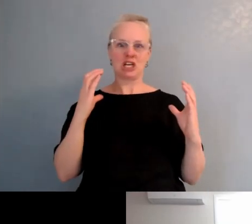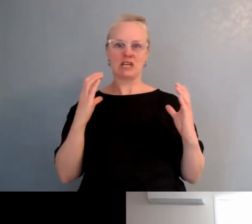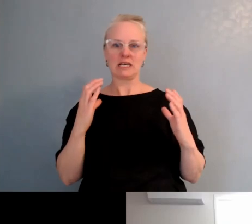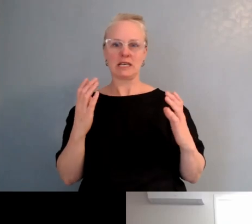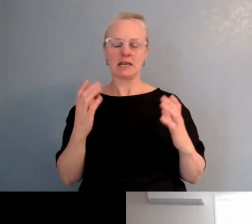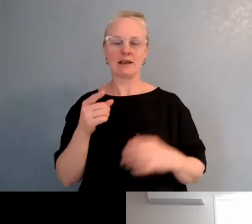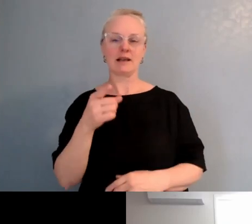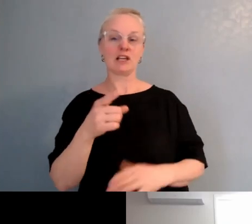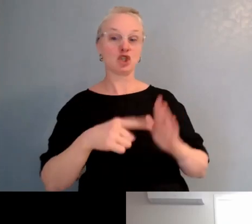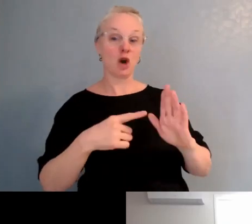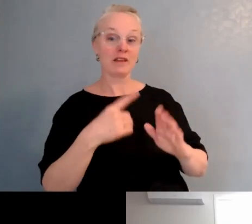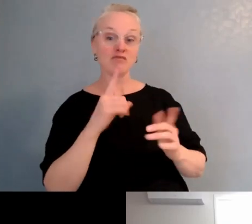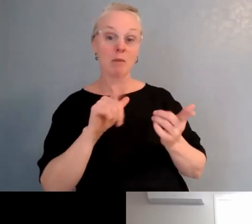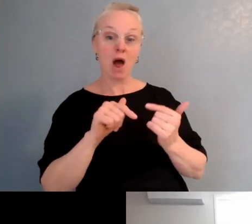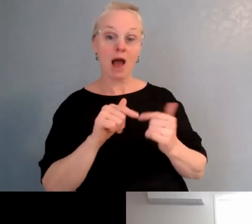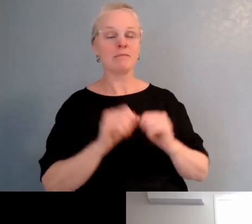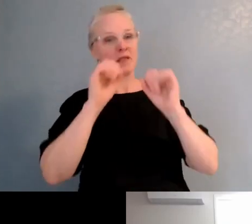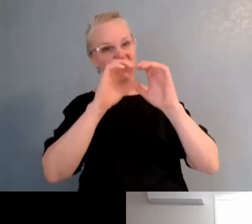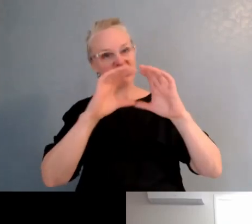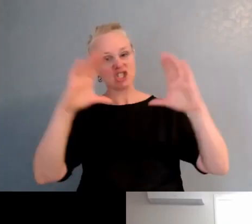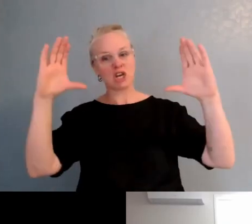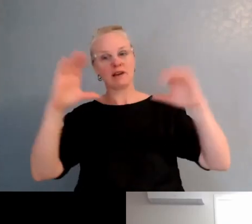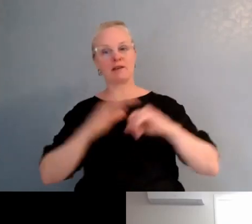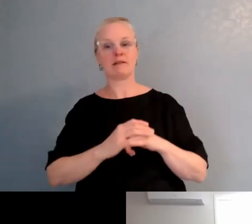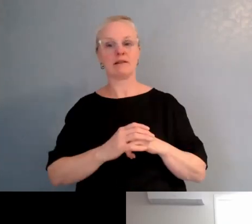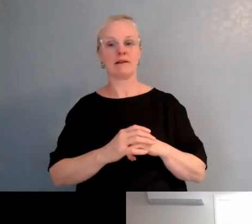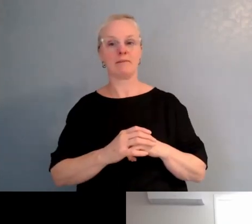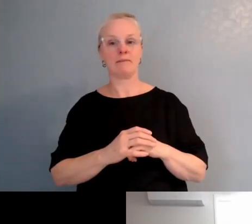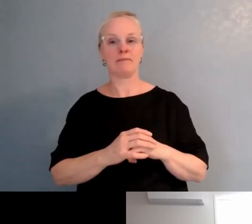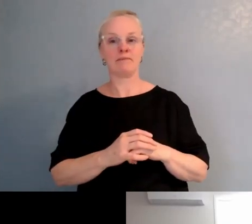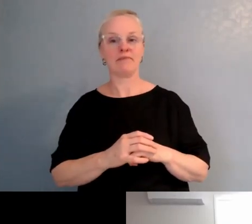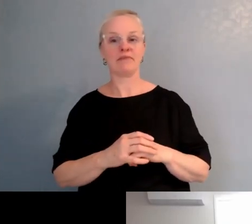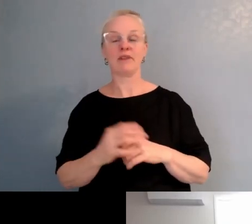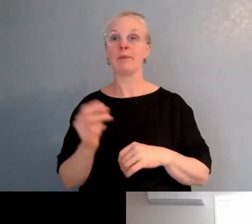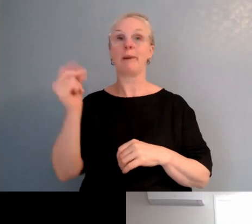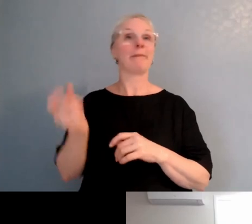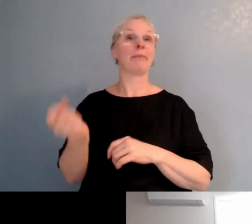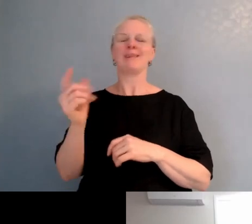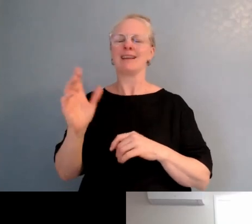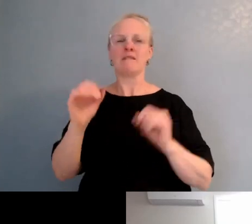Having a vision that wasn't just a one hot thing that we're getting on board, because I think it's really good today and maybe not in the future.